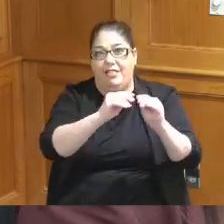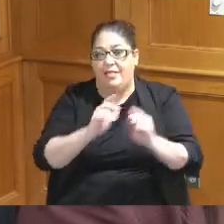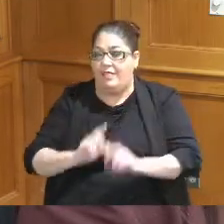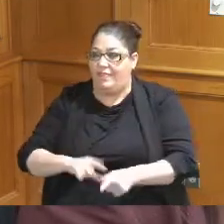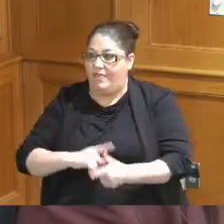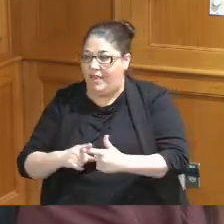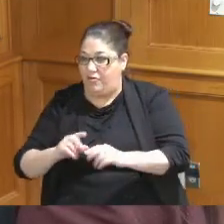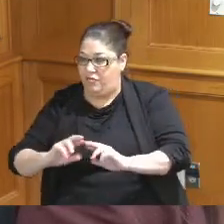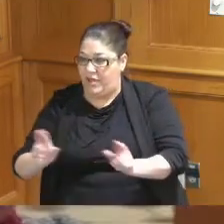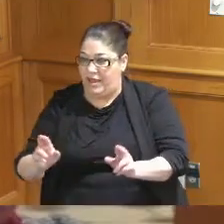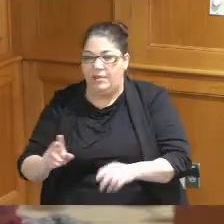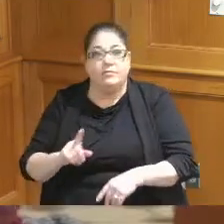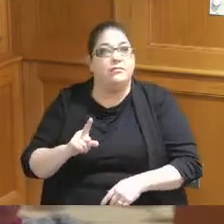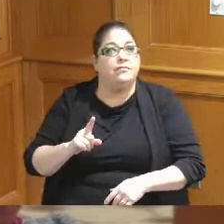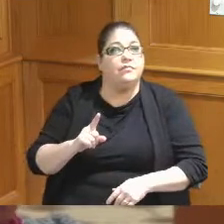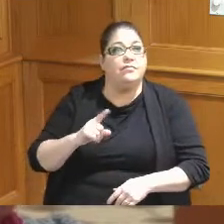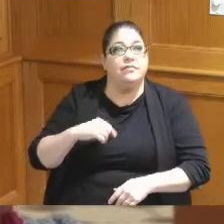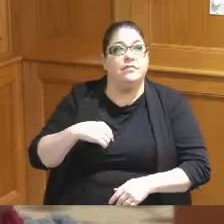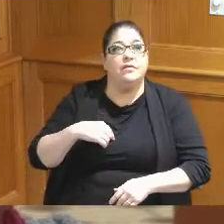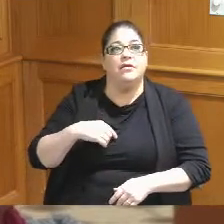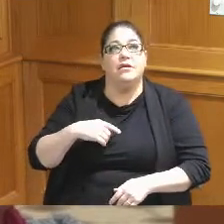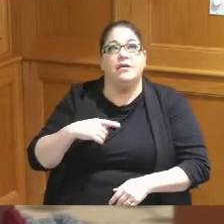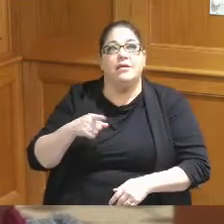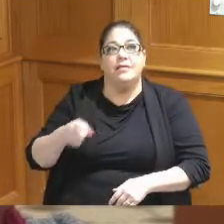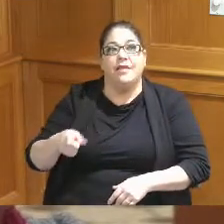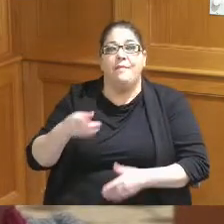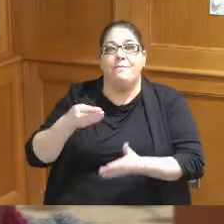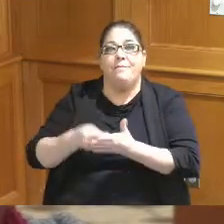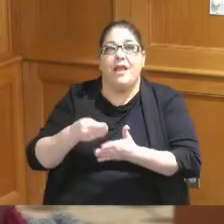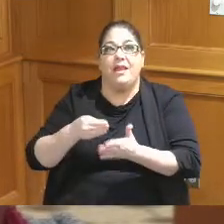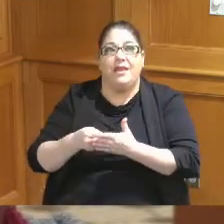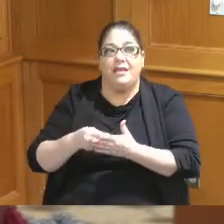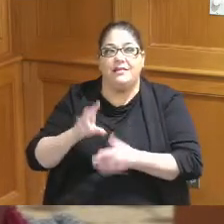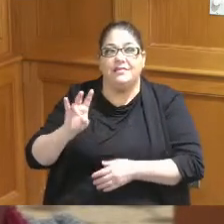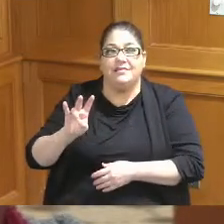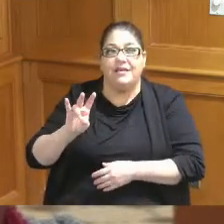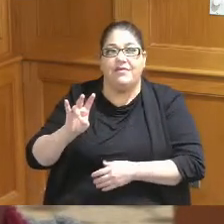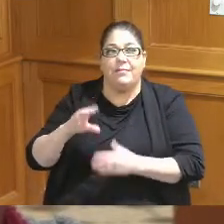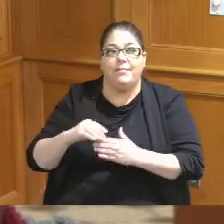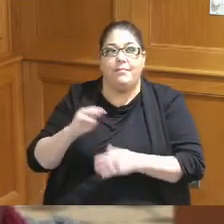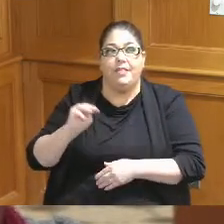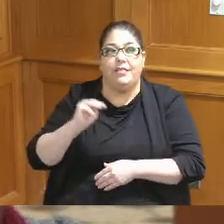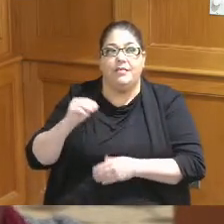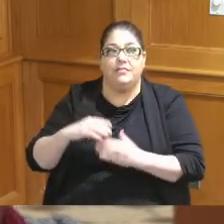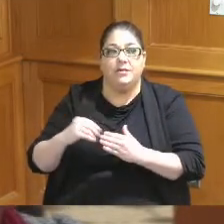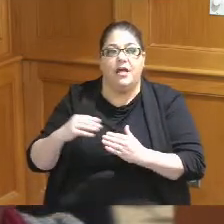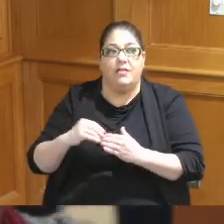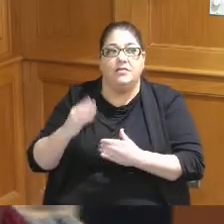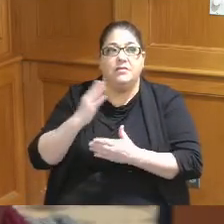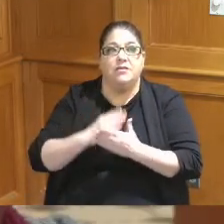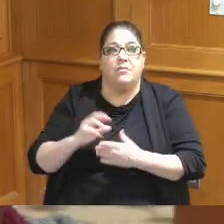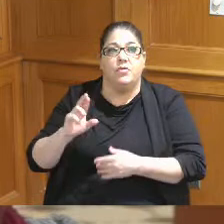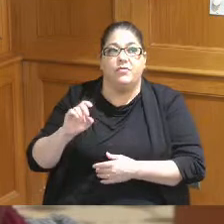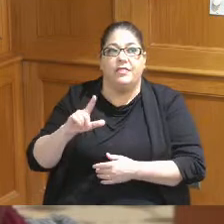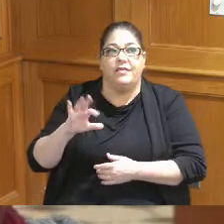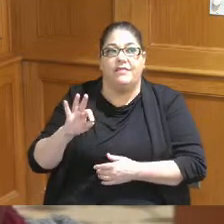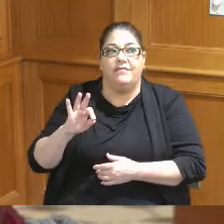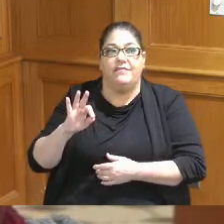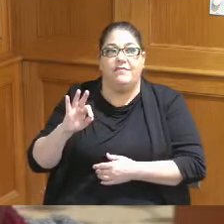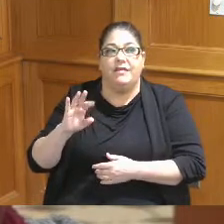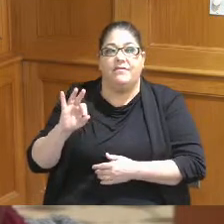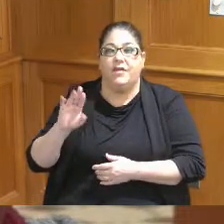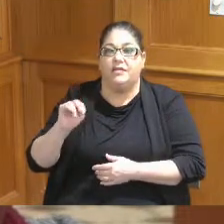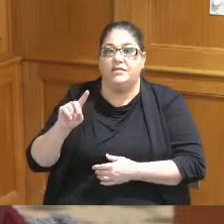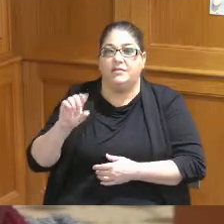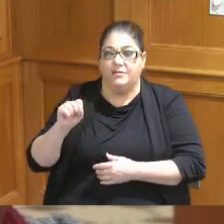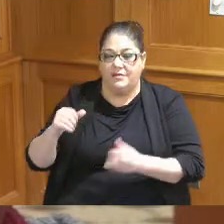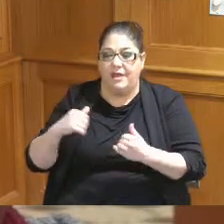excuse me money the seven million dollars was some of the relief funds that they had the 23 million